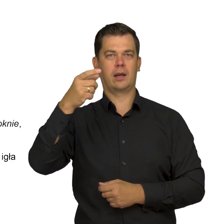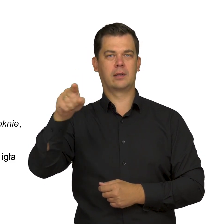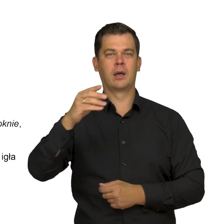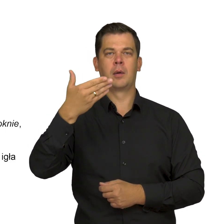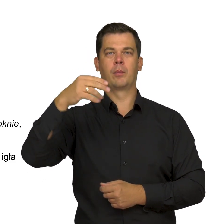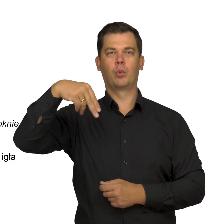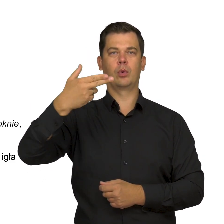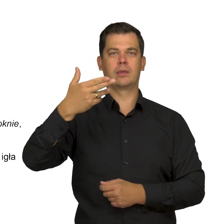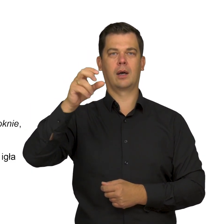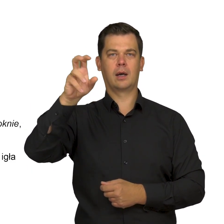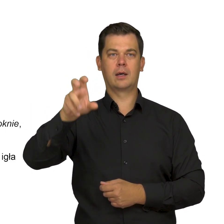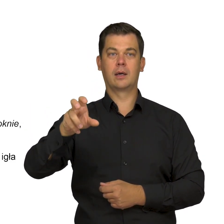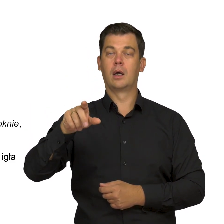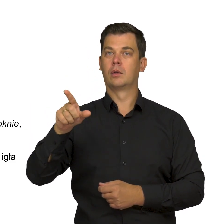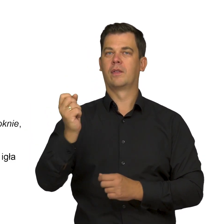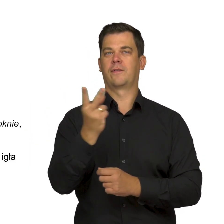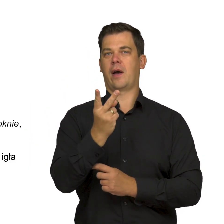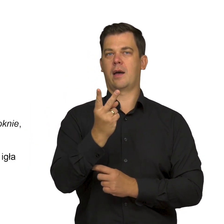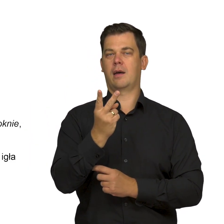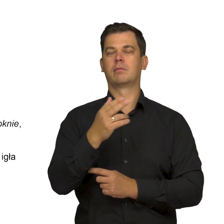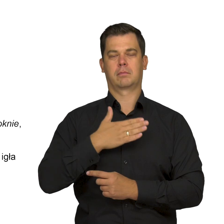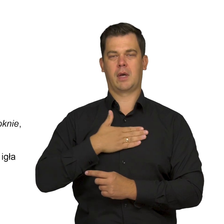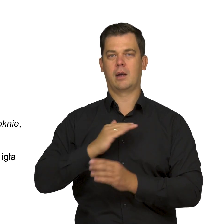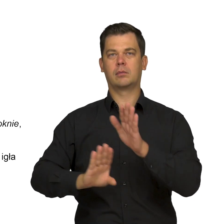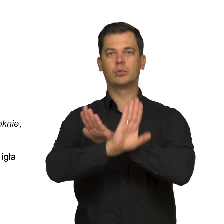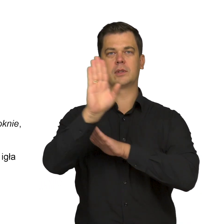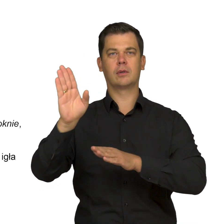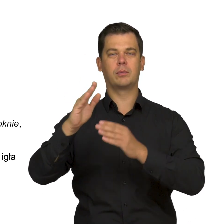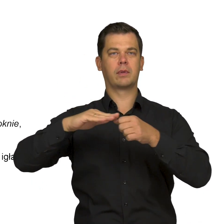and two of his works are held at the National Museum in Warsaw.